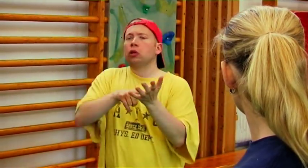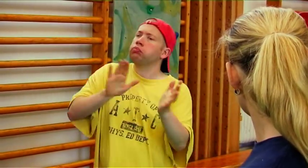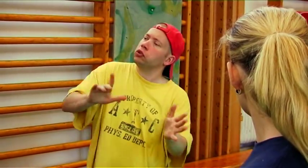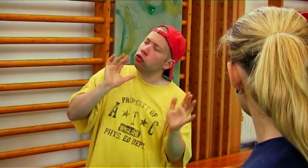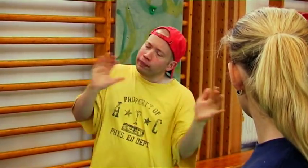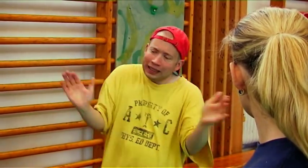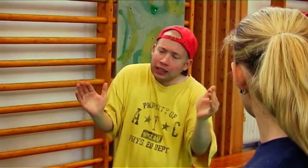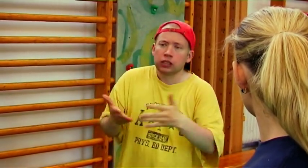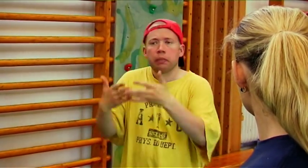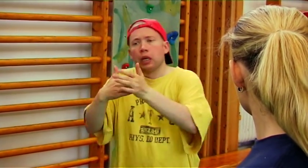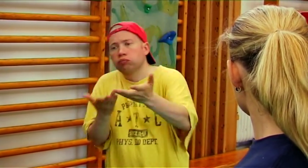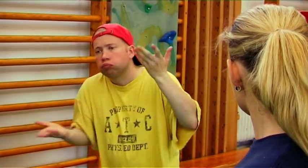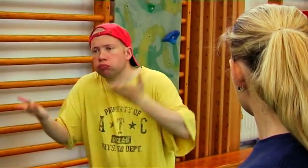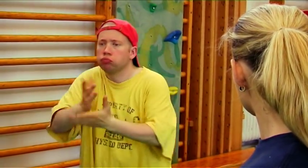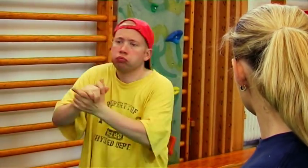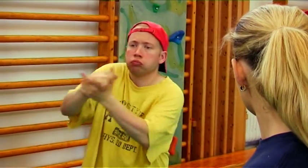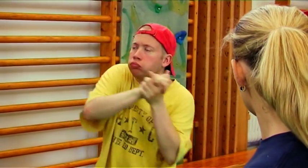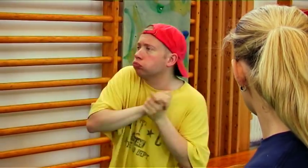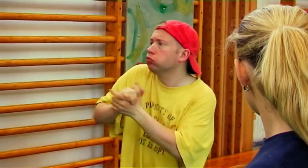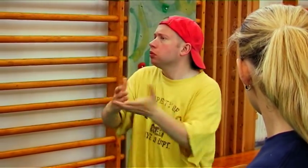a little group who help each other.